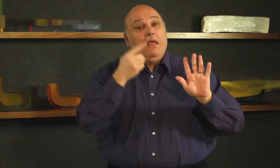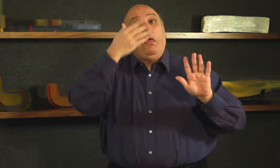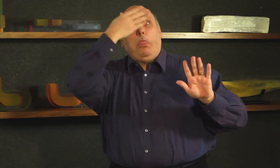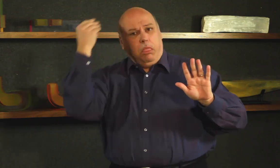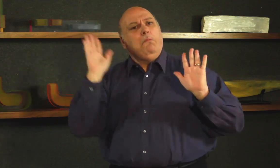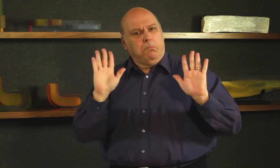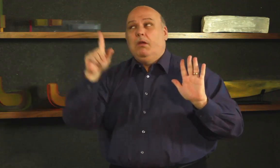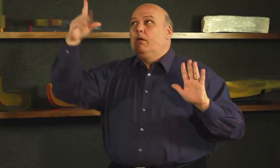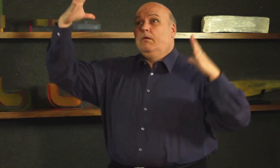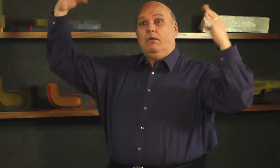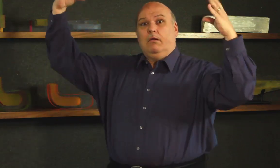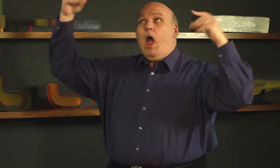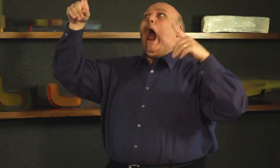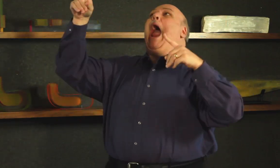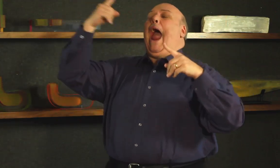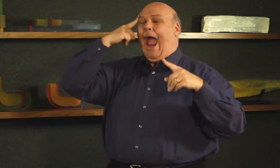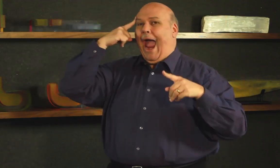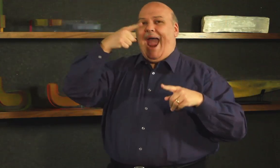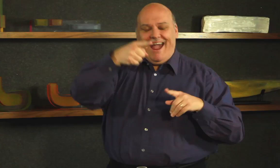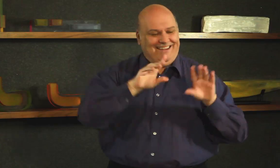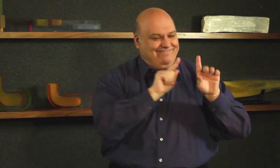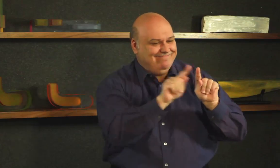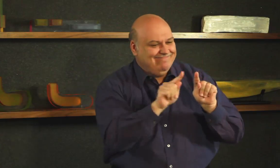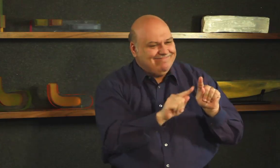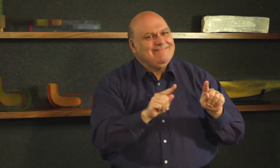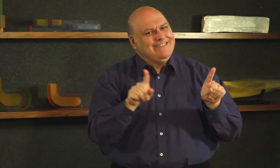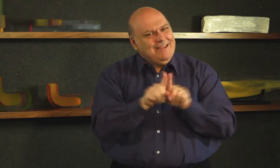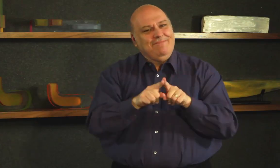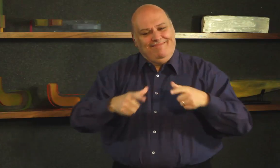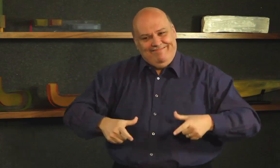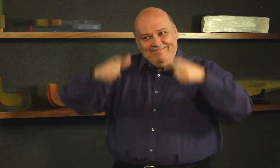say it is too late to do anything.